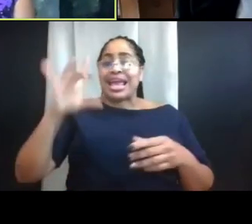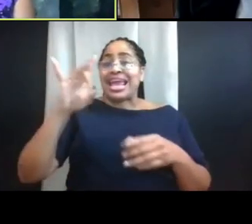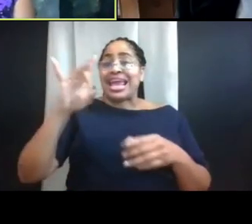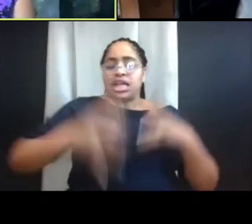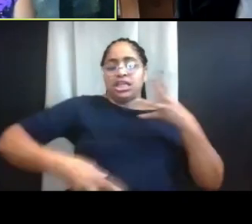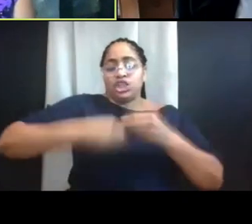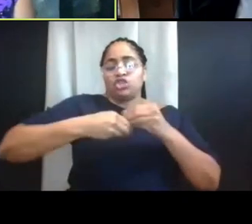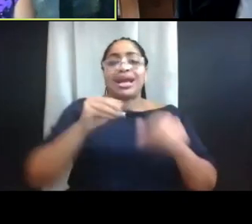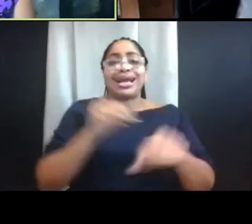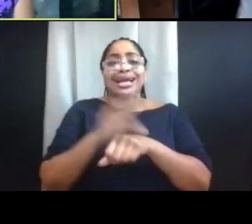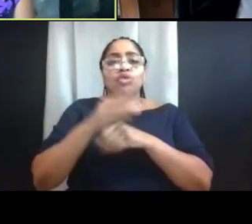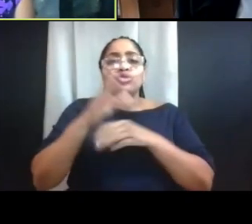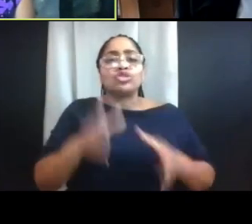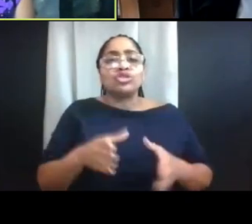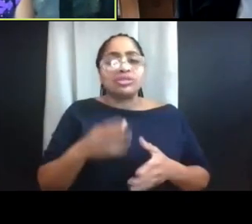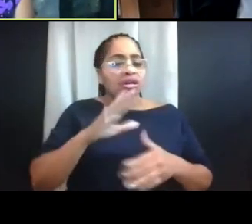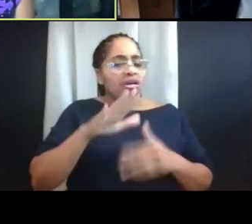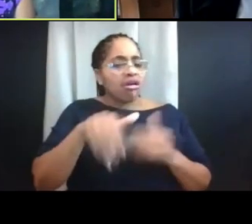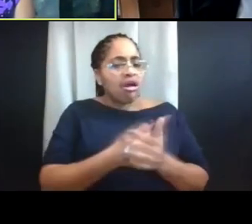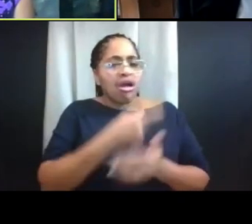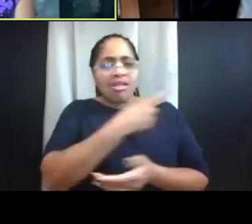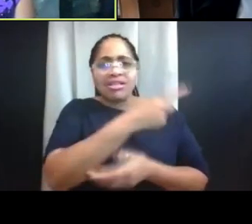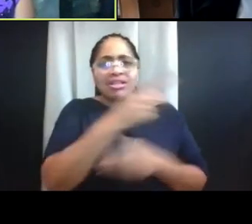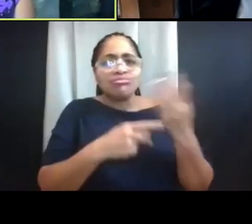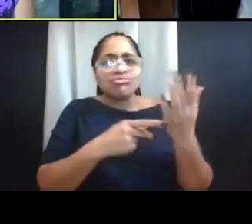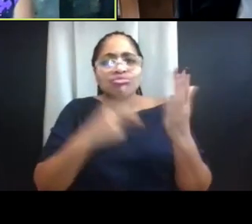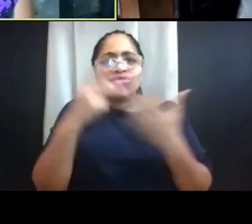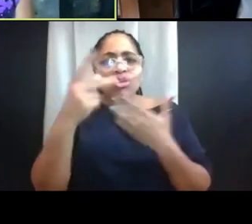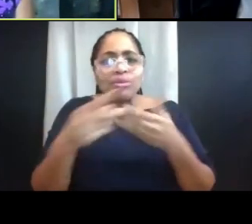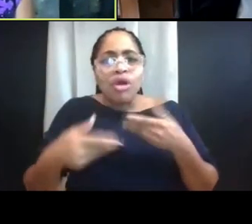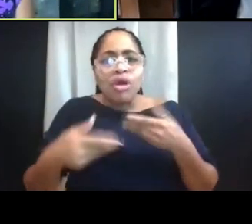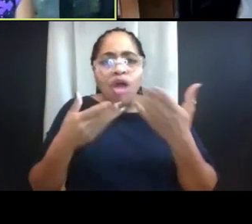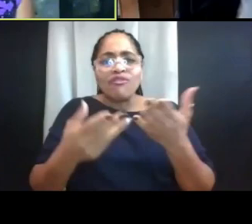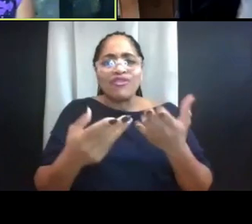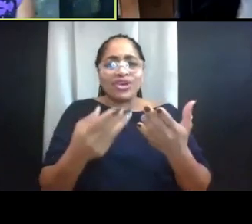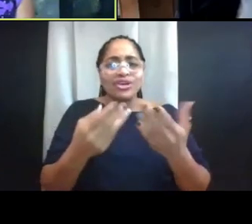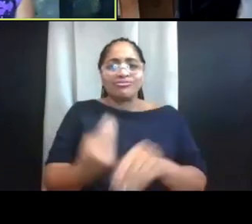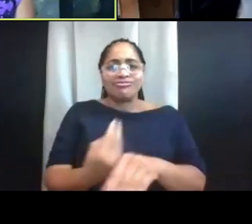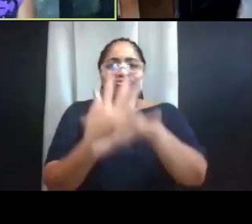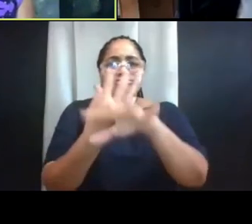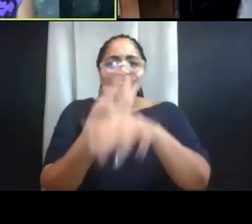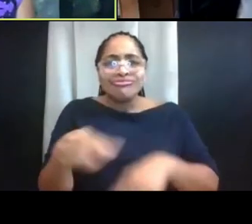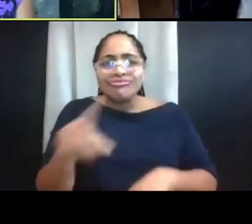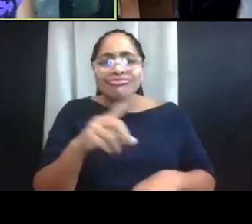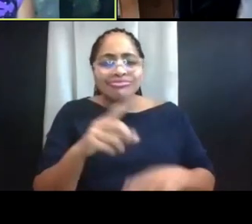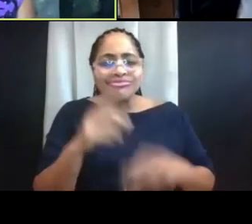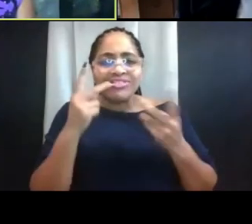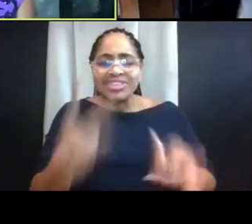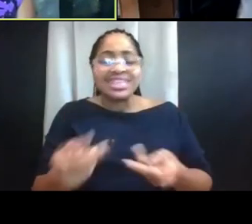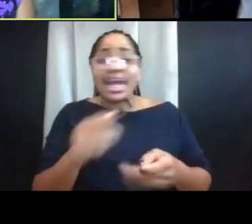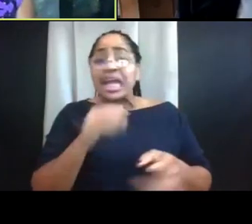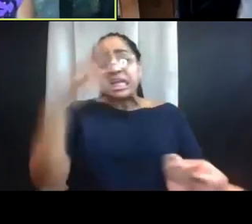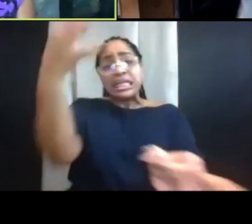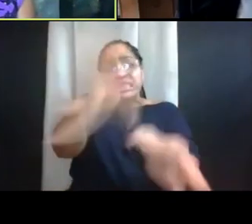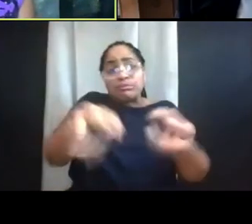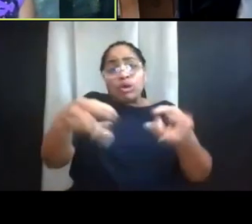And again, all of these programs offer virtual visits. And that's not like a simple way to fix things, but it is at least a way